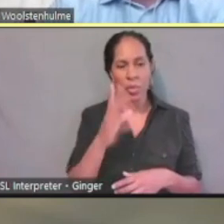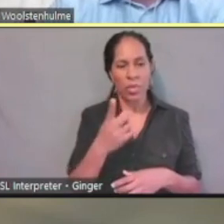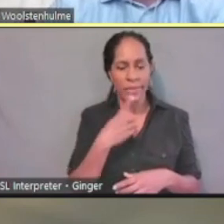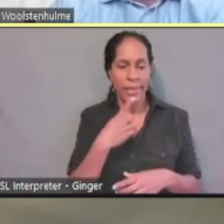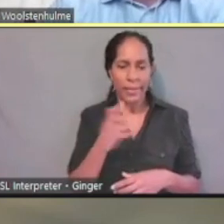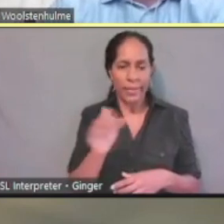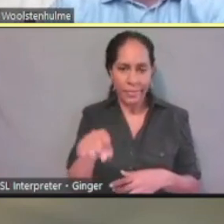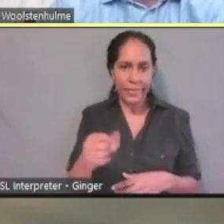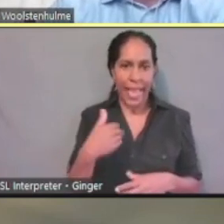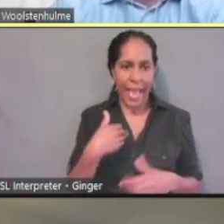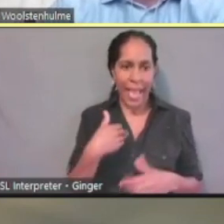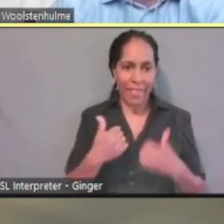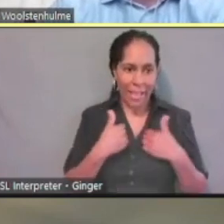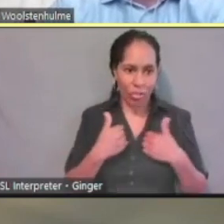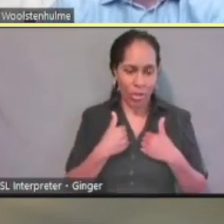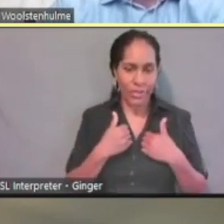so I'll enter those details.